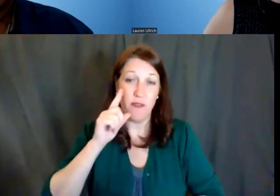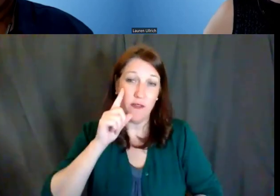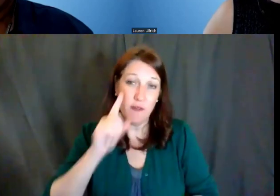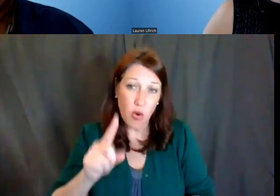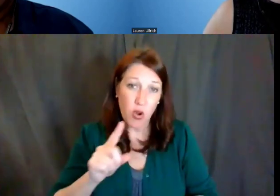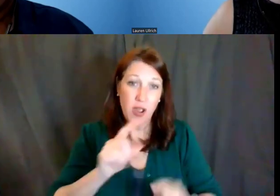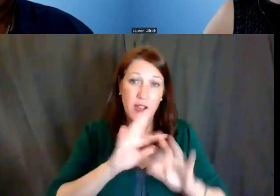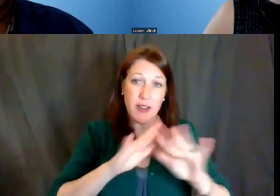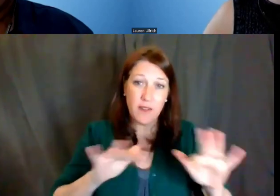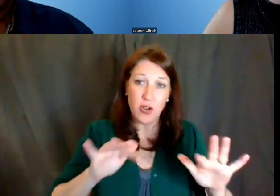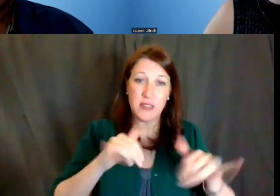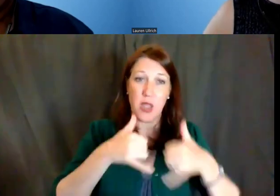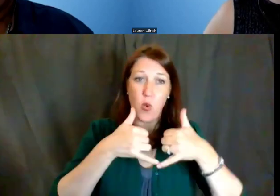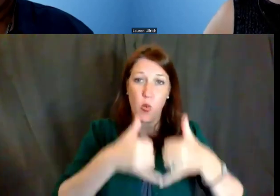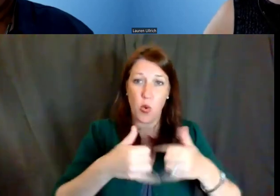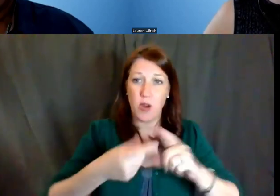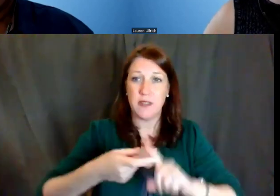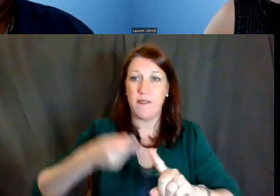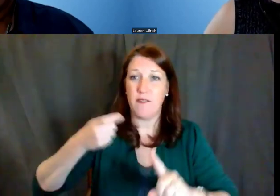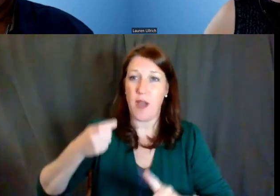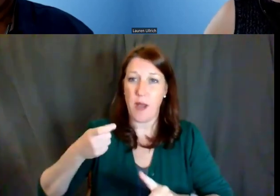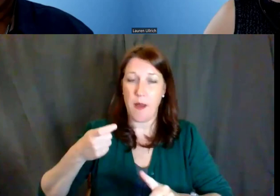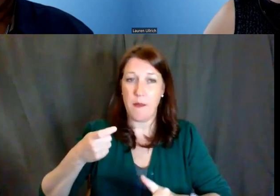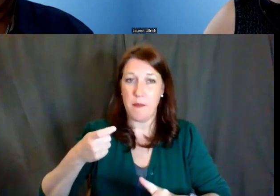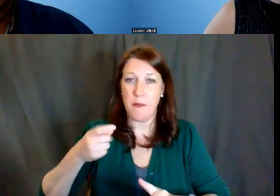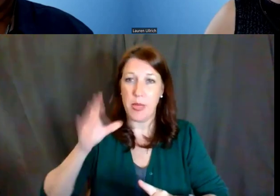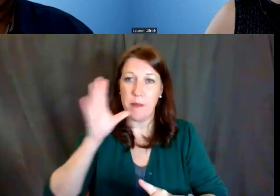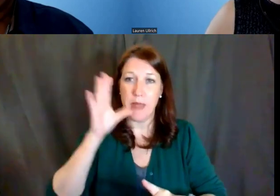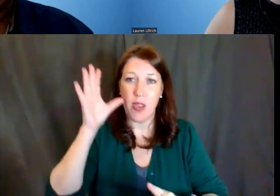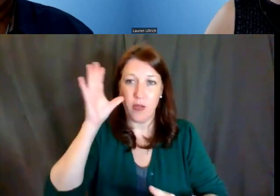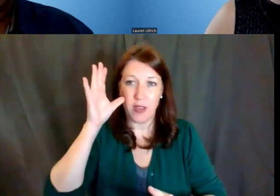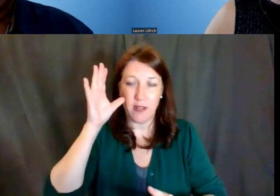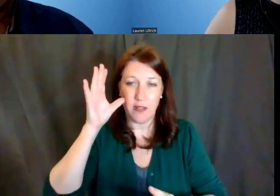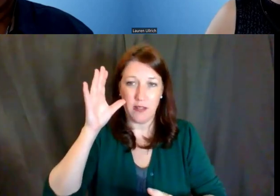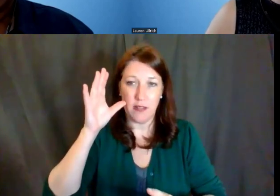awards from these parent awards, or the general awards?